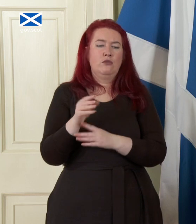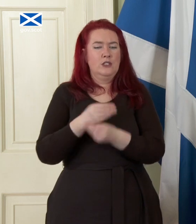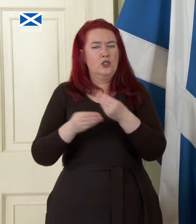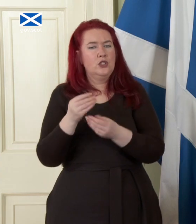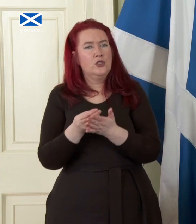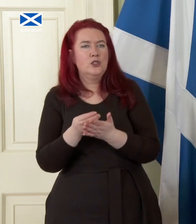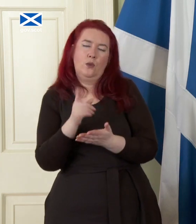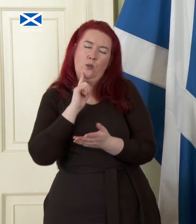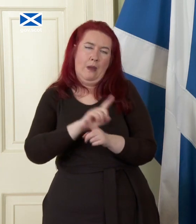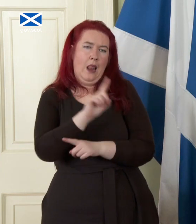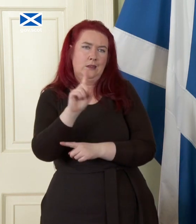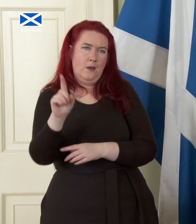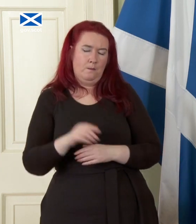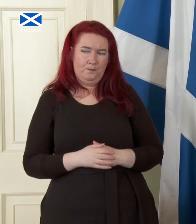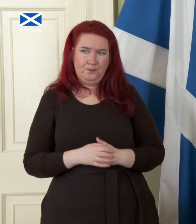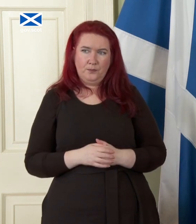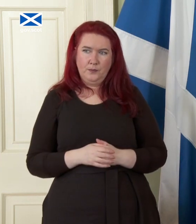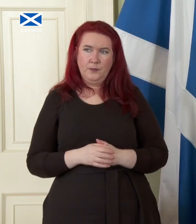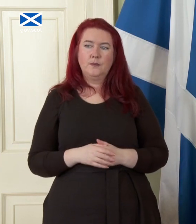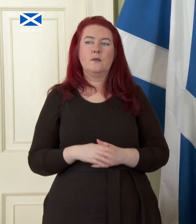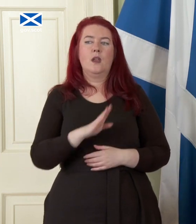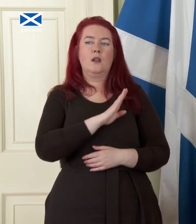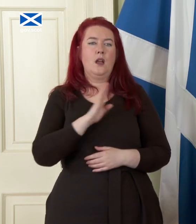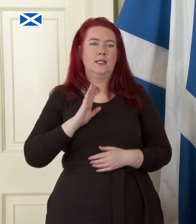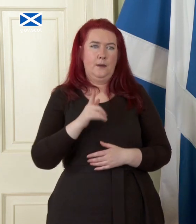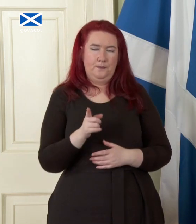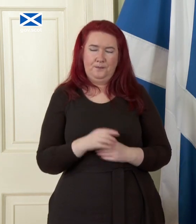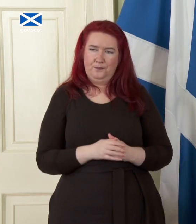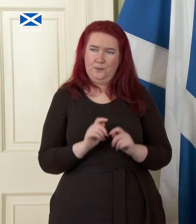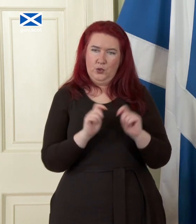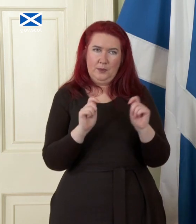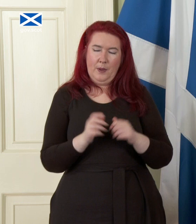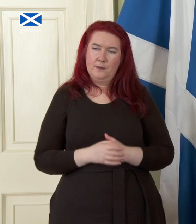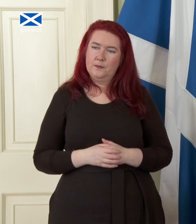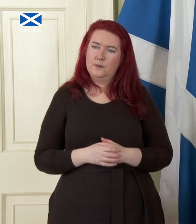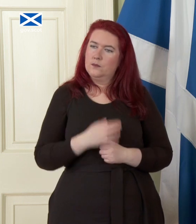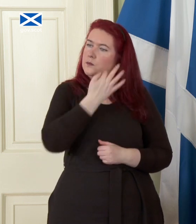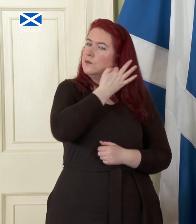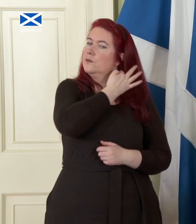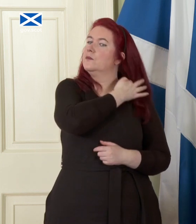uh Sev Carrell from the guardian thank you uh thanks first Minister just actually following